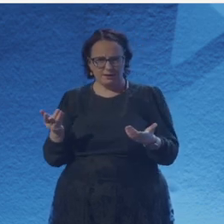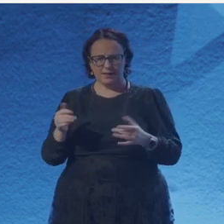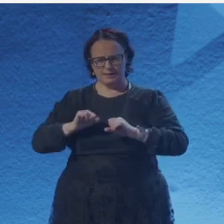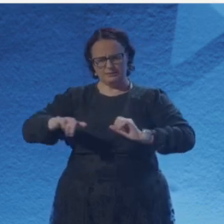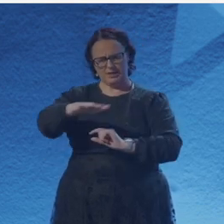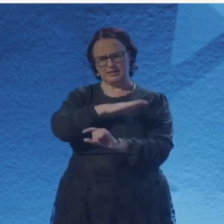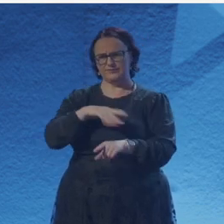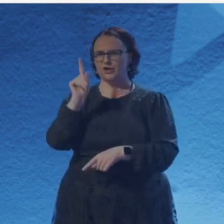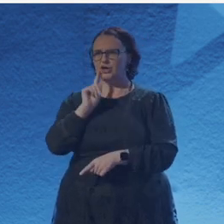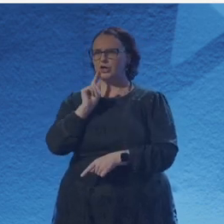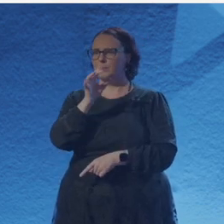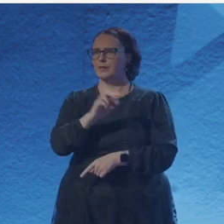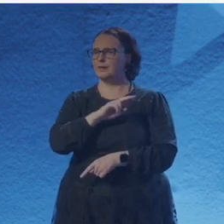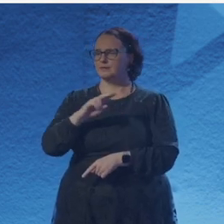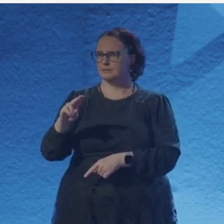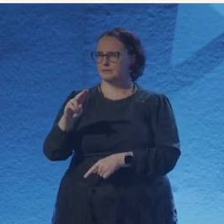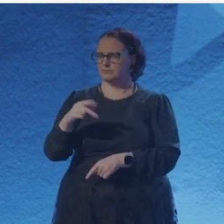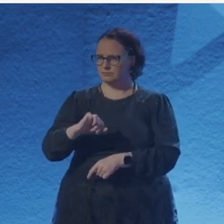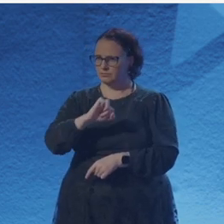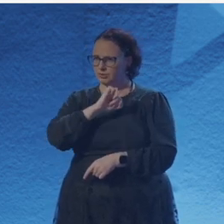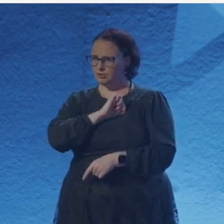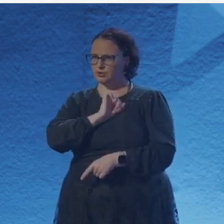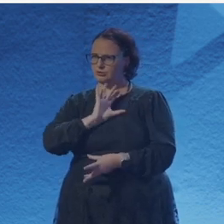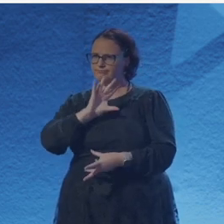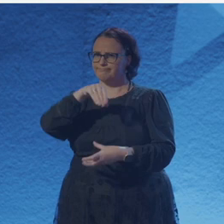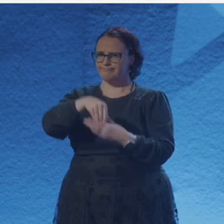supposed to play with storms, but I am wound around them.